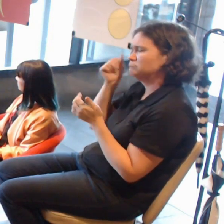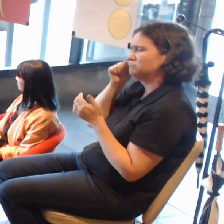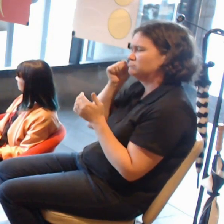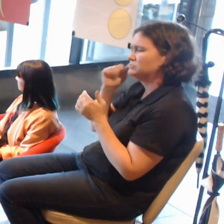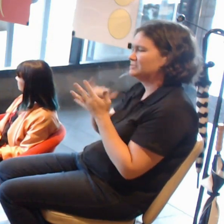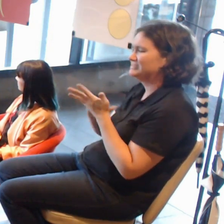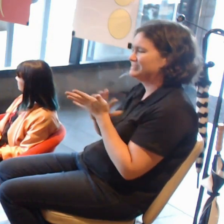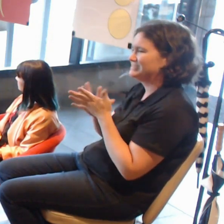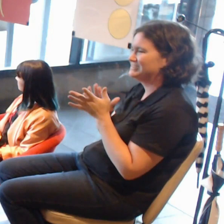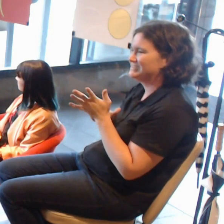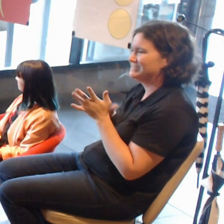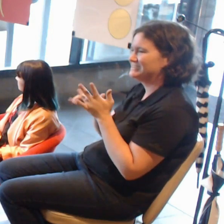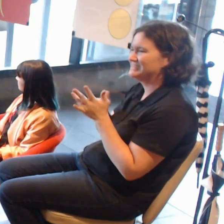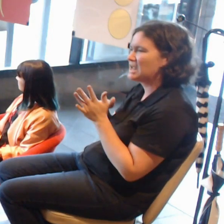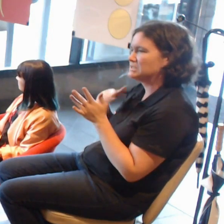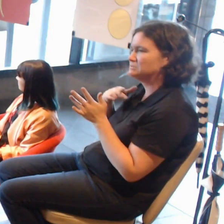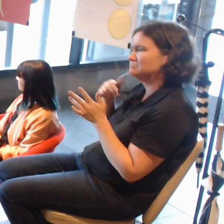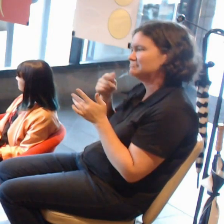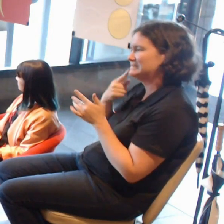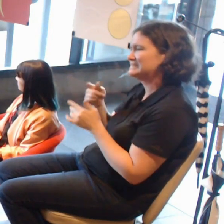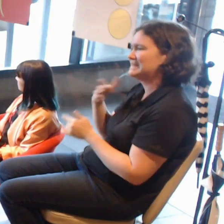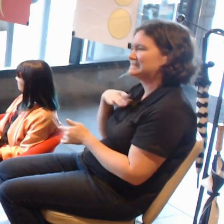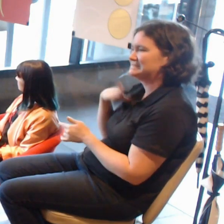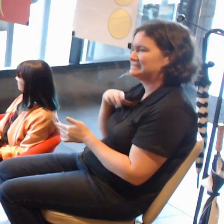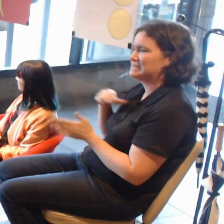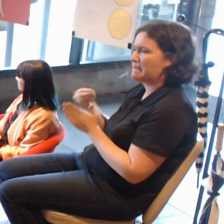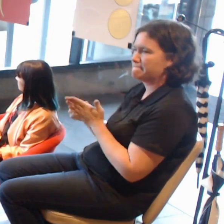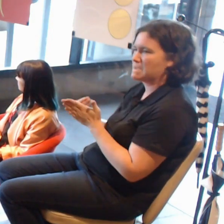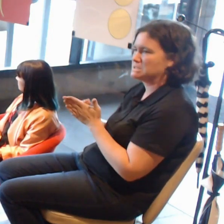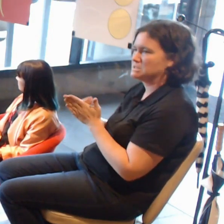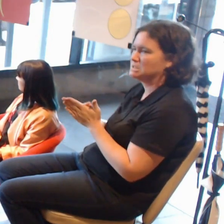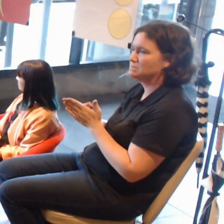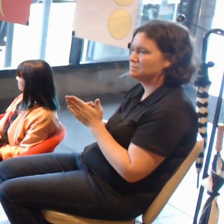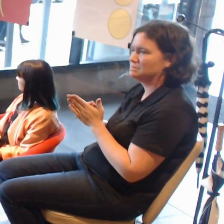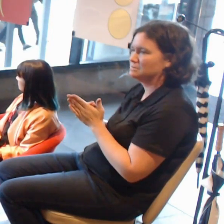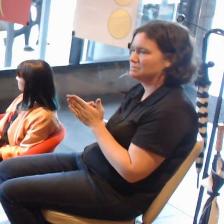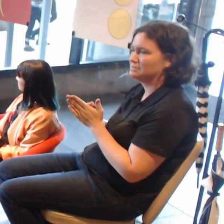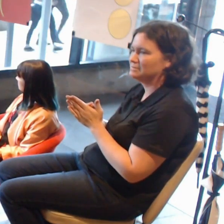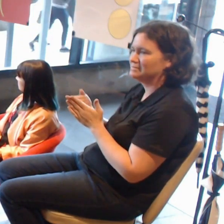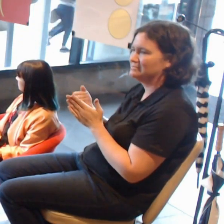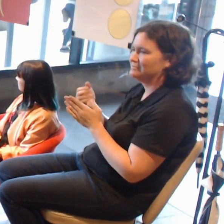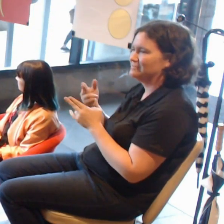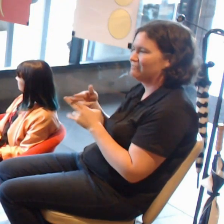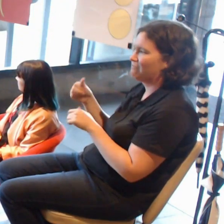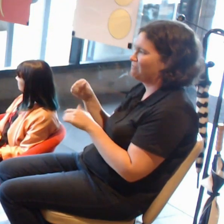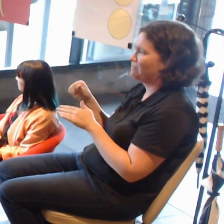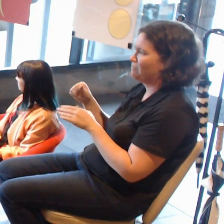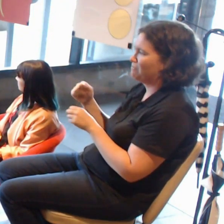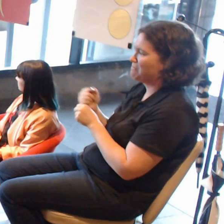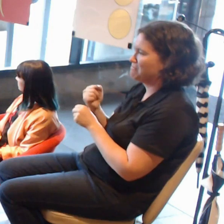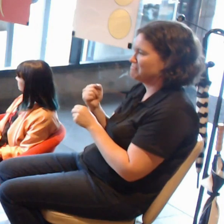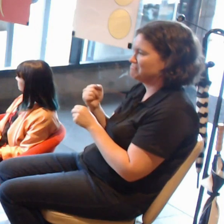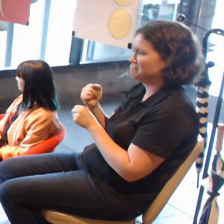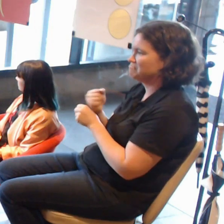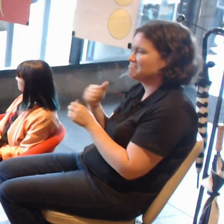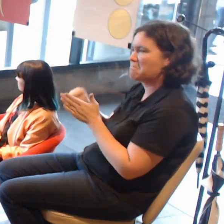to make a lot of money from an app. I guess that's true in the traditional game space.